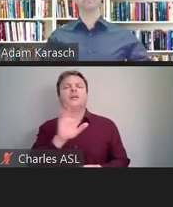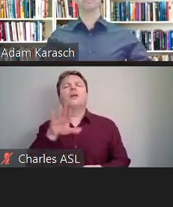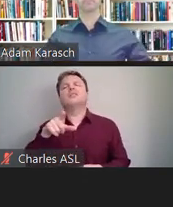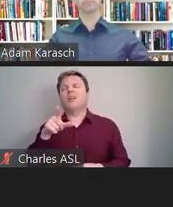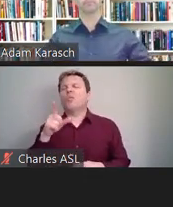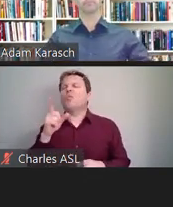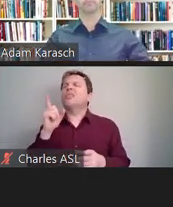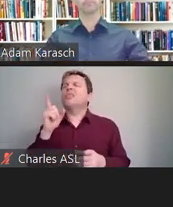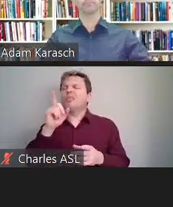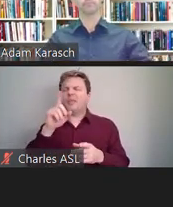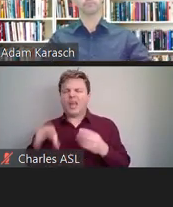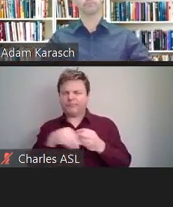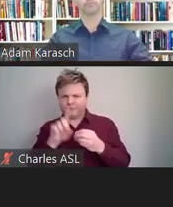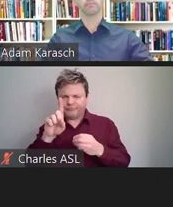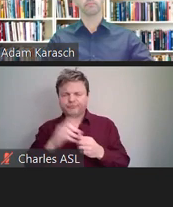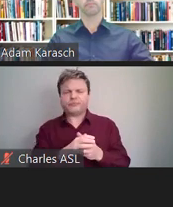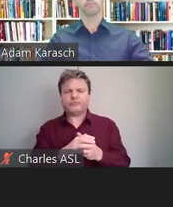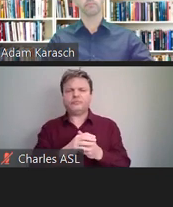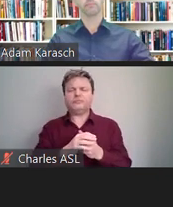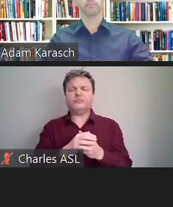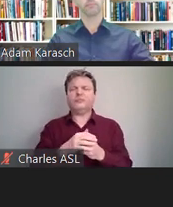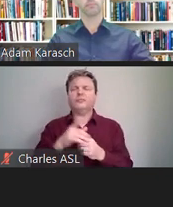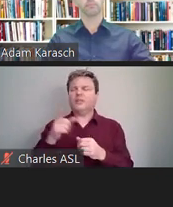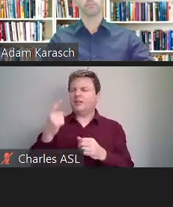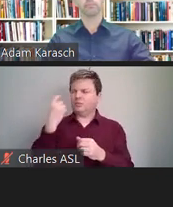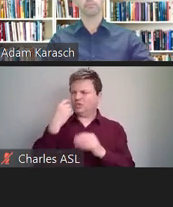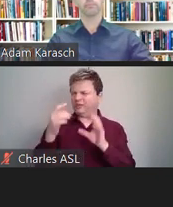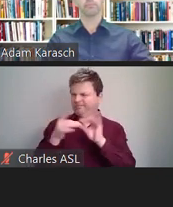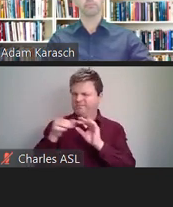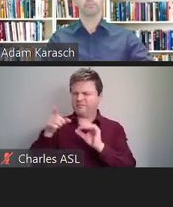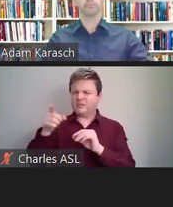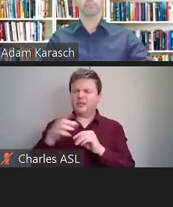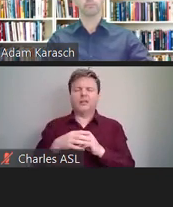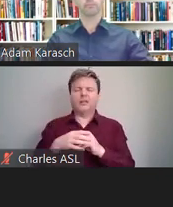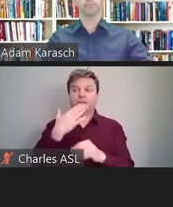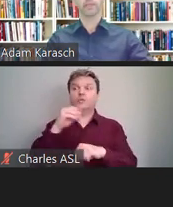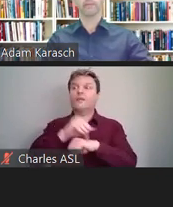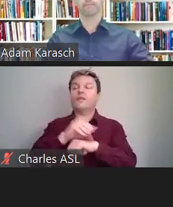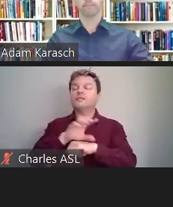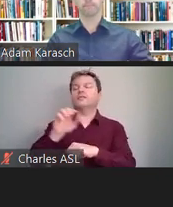You just mentioned something that people-- I think it's good advice for people. You mentioned an audit.